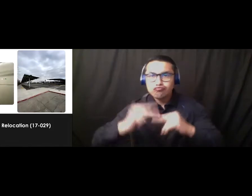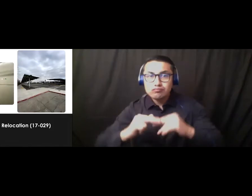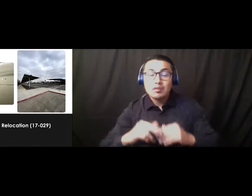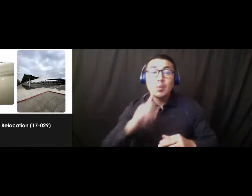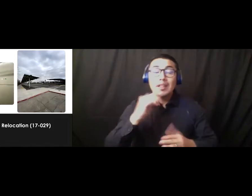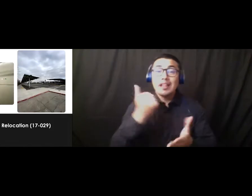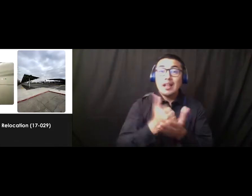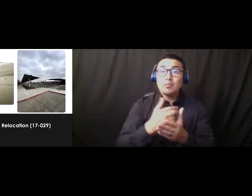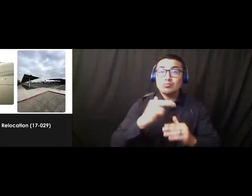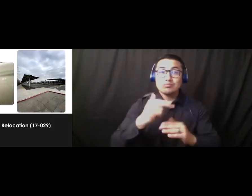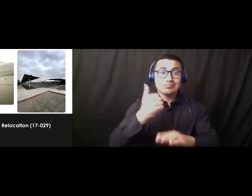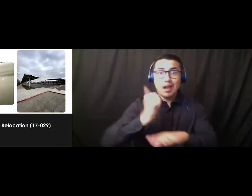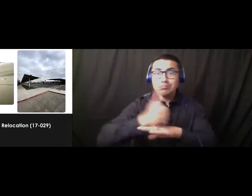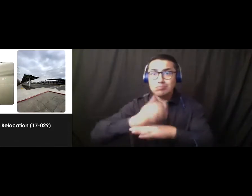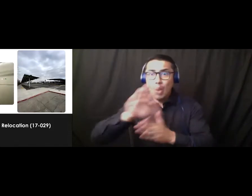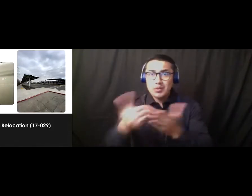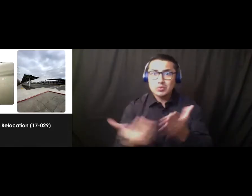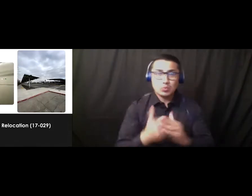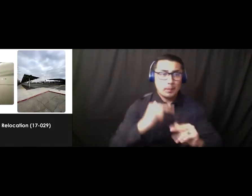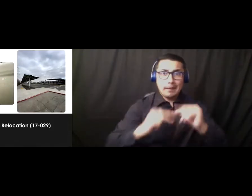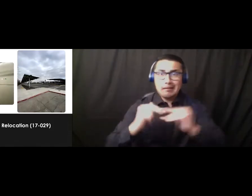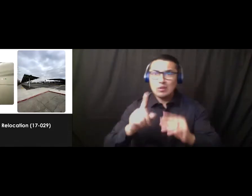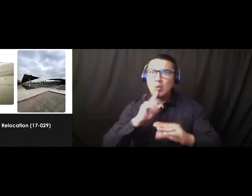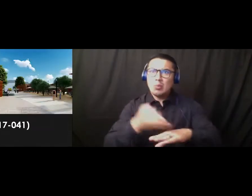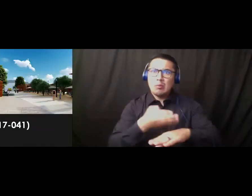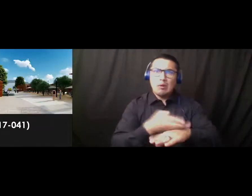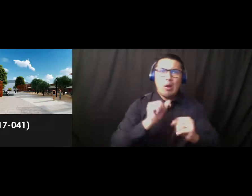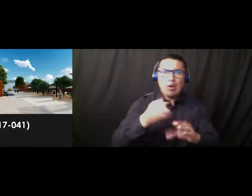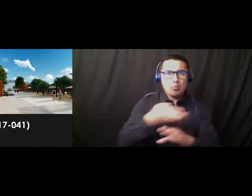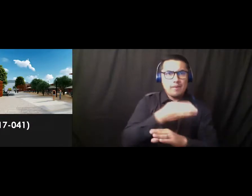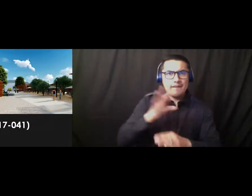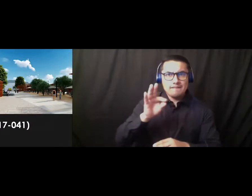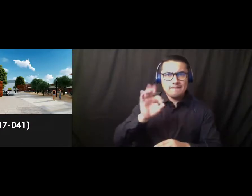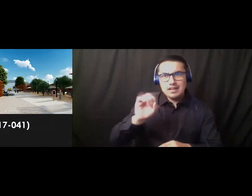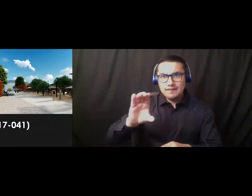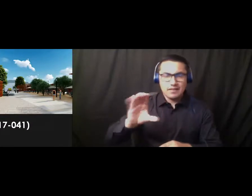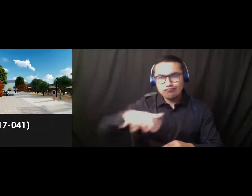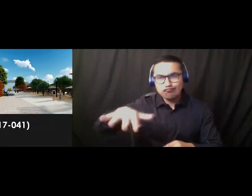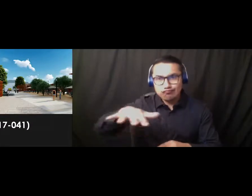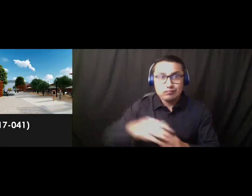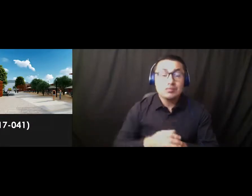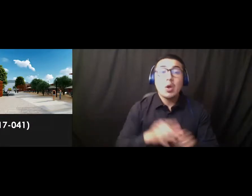and refurbish all the existing facilities. It also included remov-relocating the nine solar